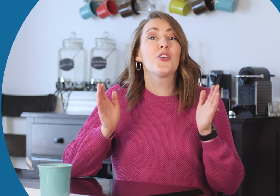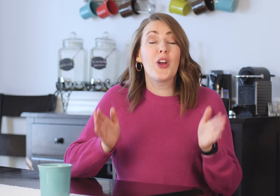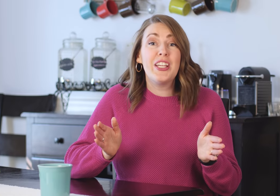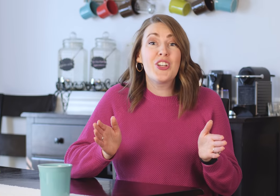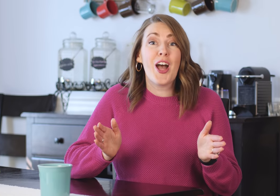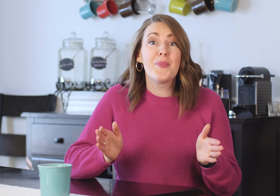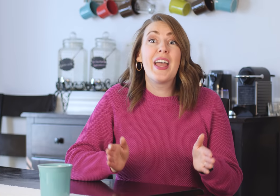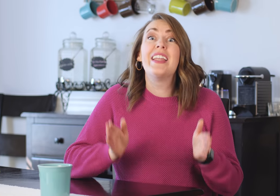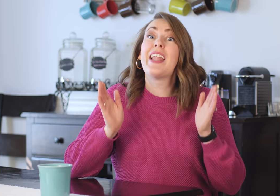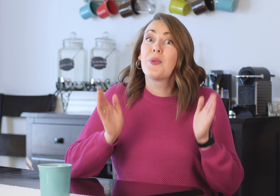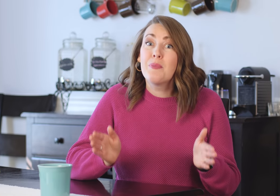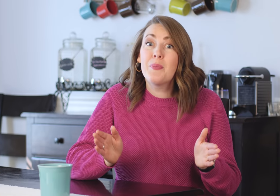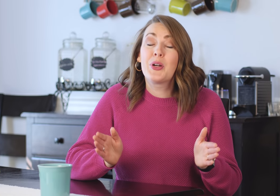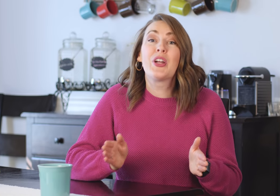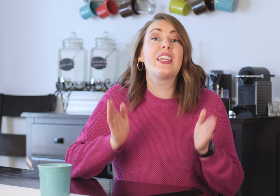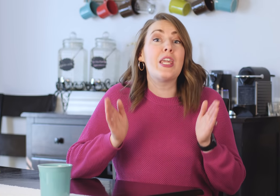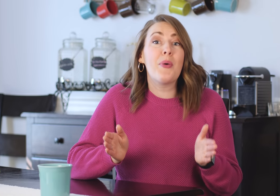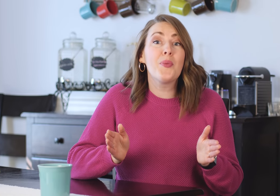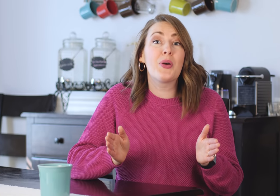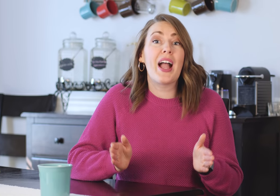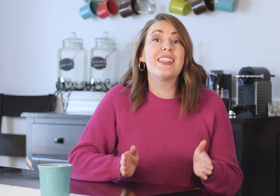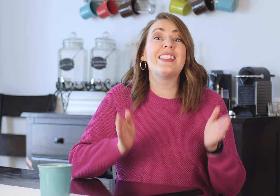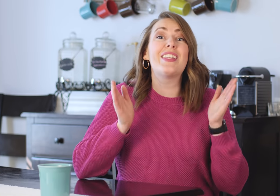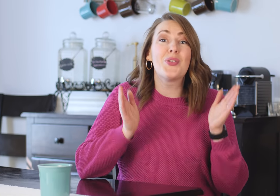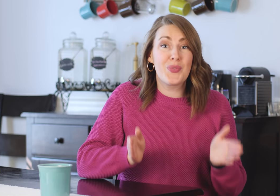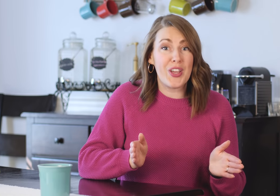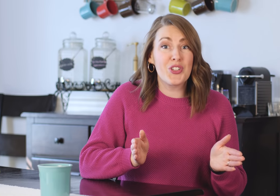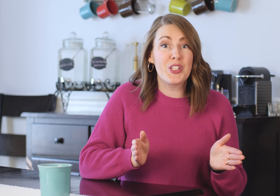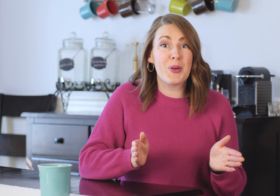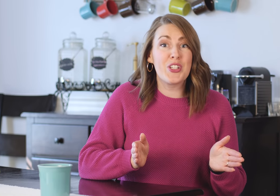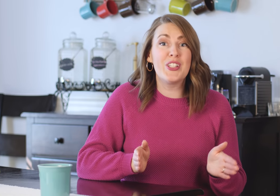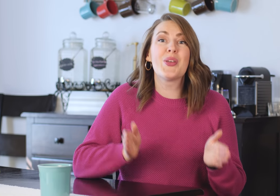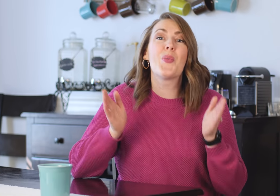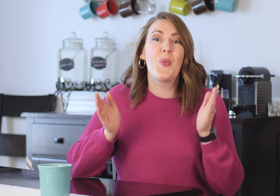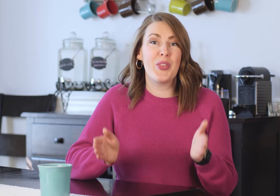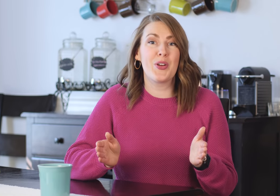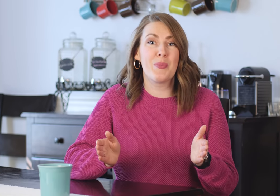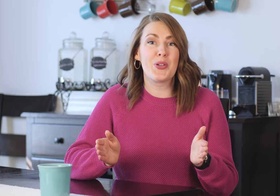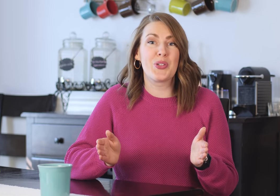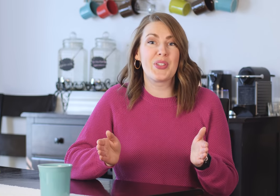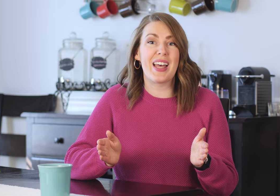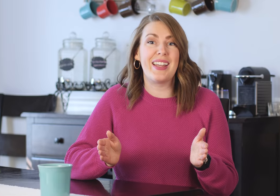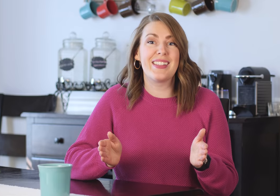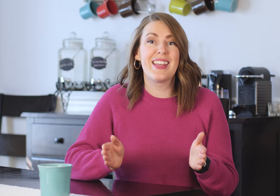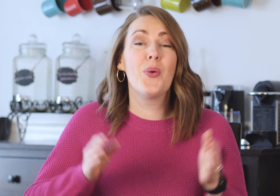Great job! Now remember: keep on practicing those facial expressions with your emotional signs. When